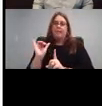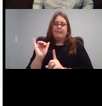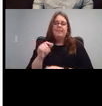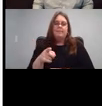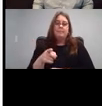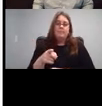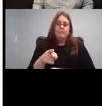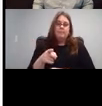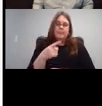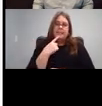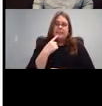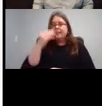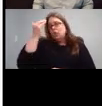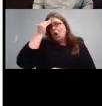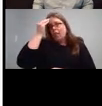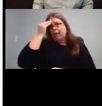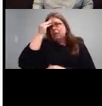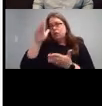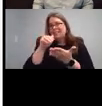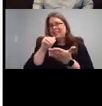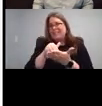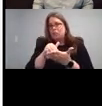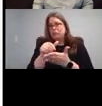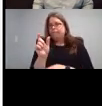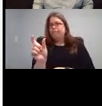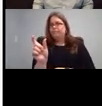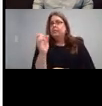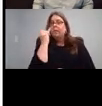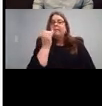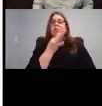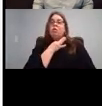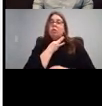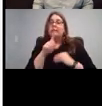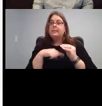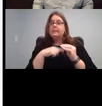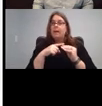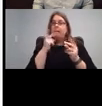if you're curious about visual language or how to learn ASL, if